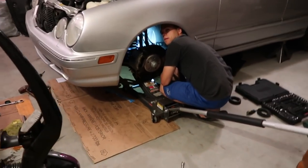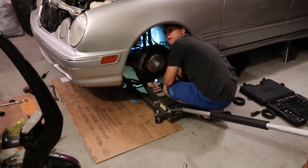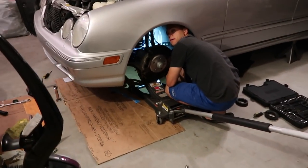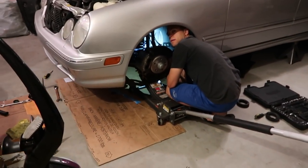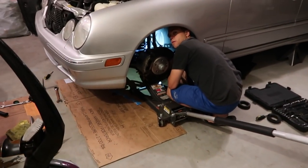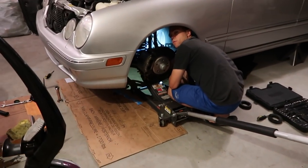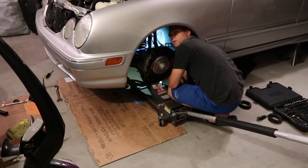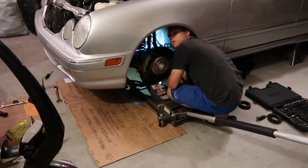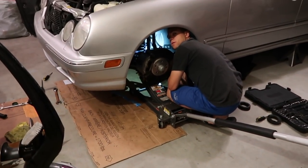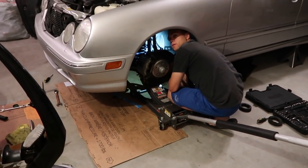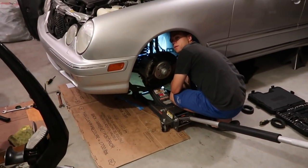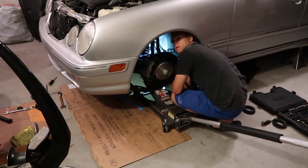E: please Okay